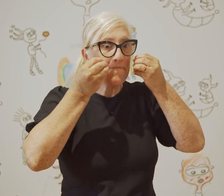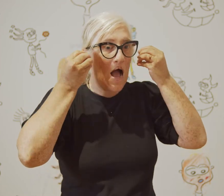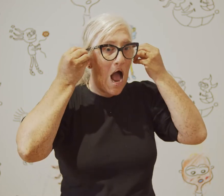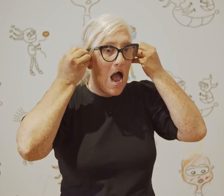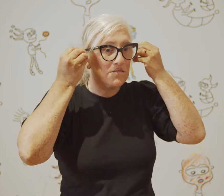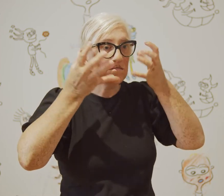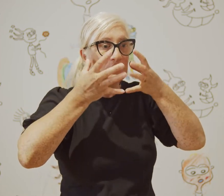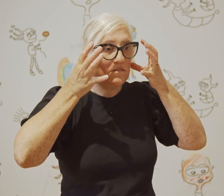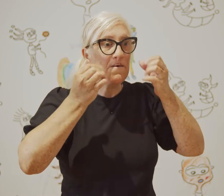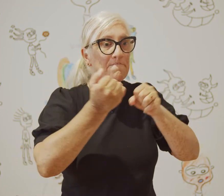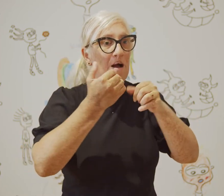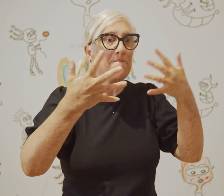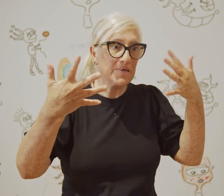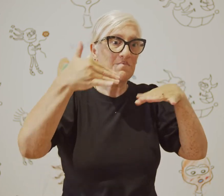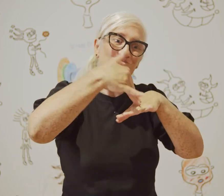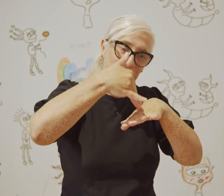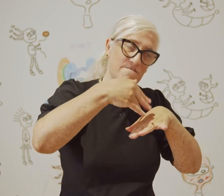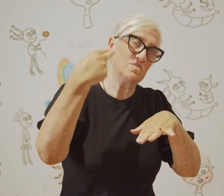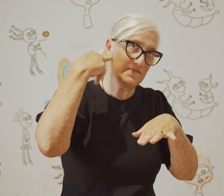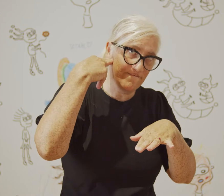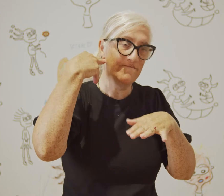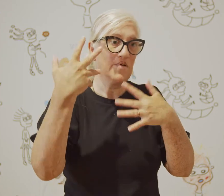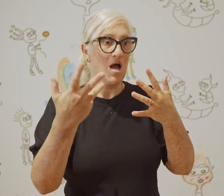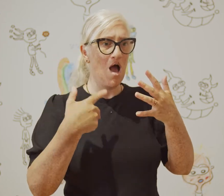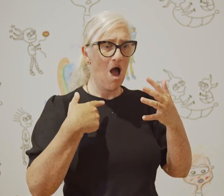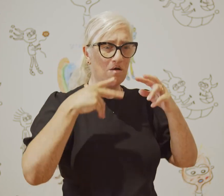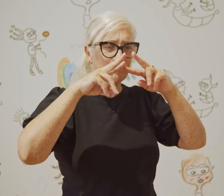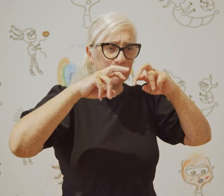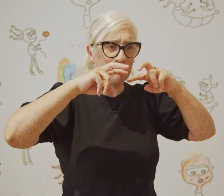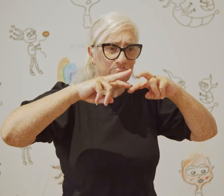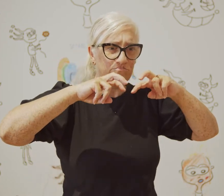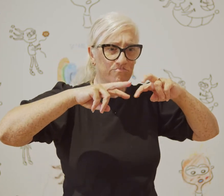but masks have really exacerbated the problem.